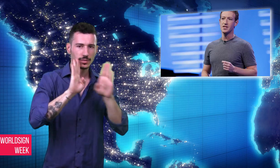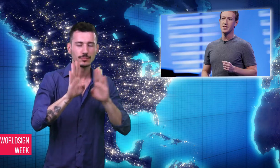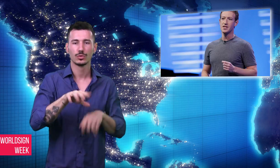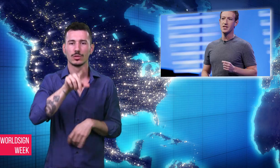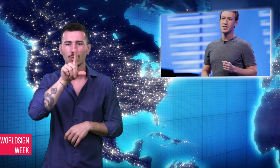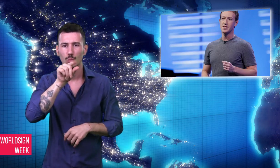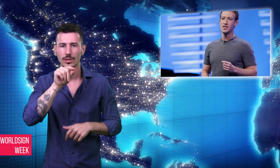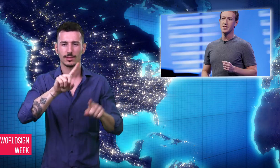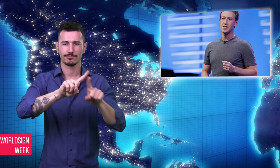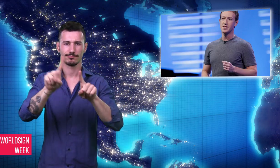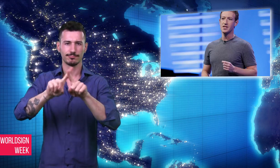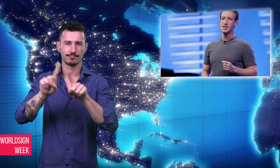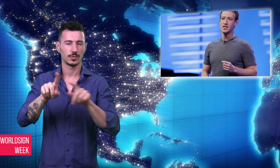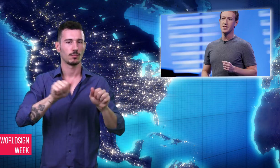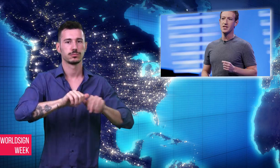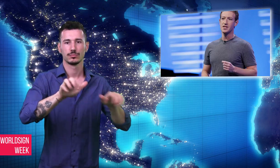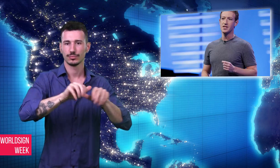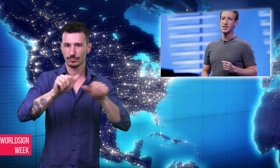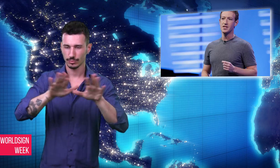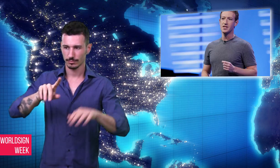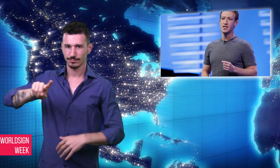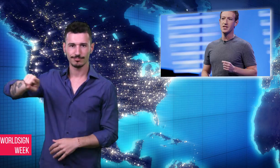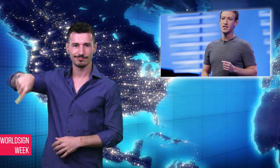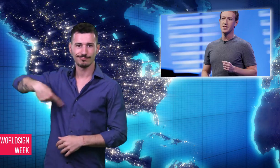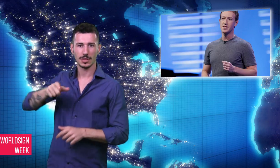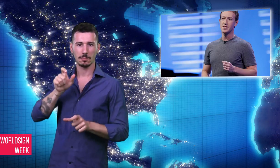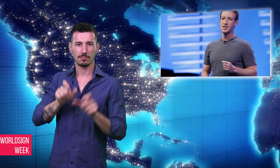potentially could influence some voters.